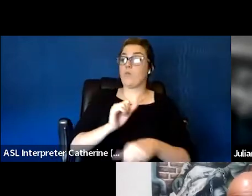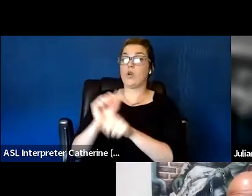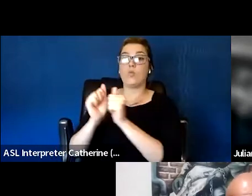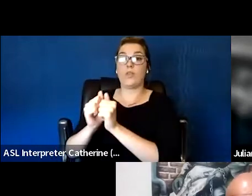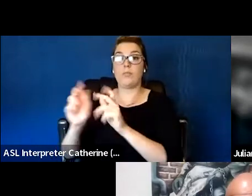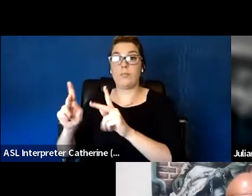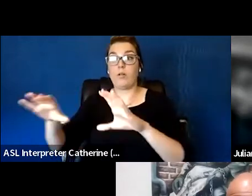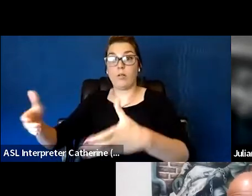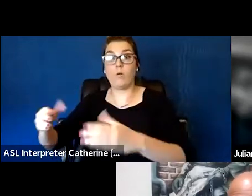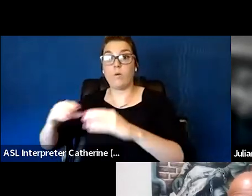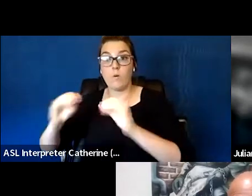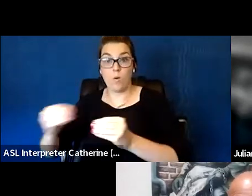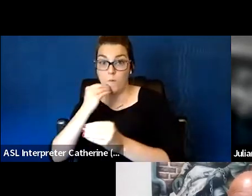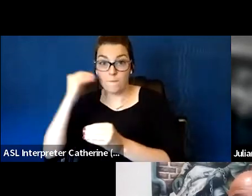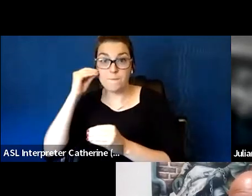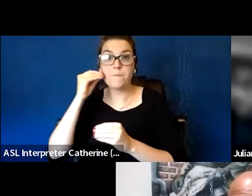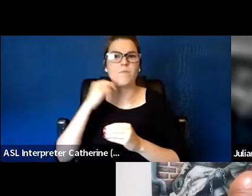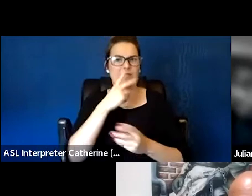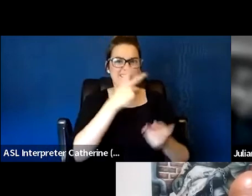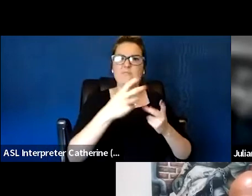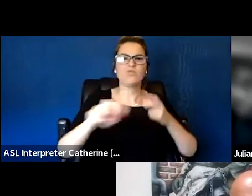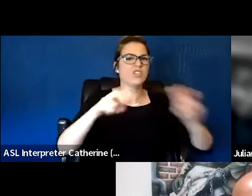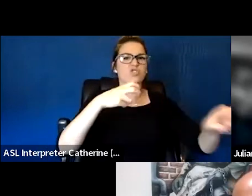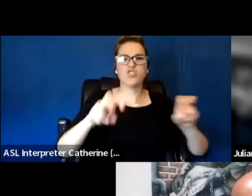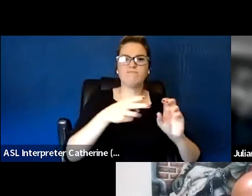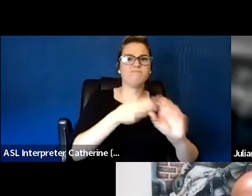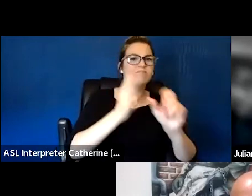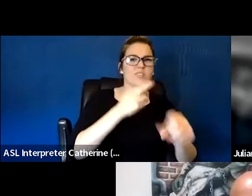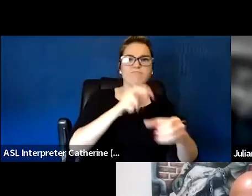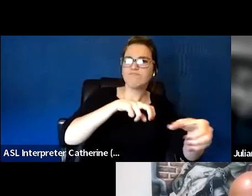at a higher level than we've seen it previously. There's always been turnover,